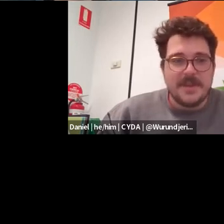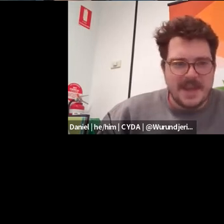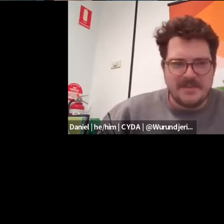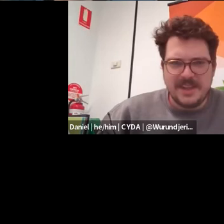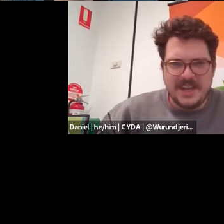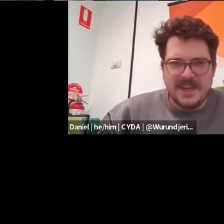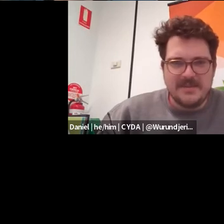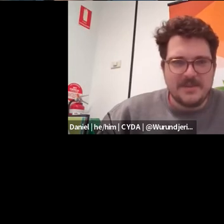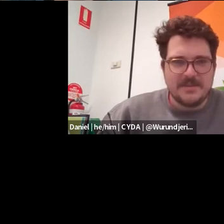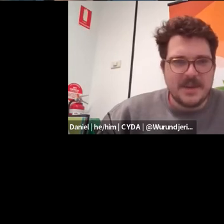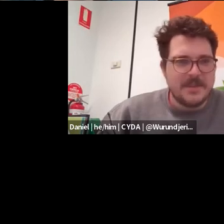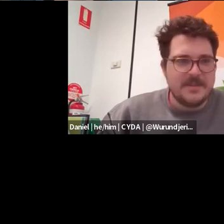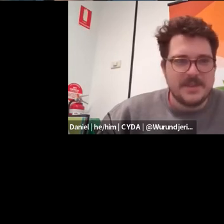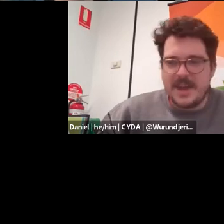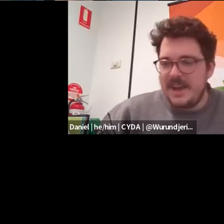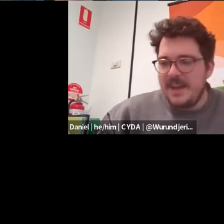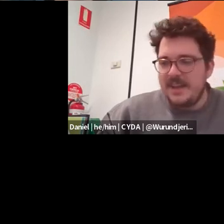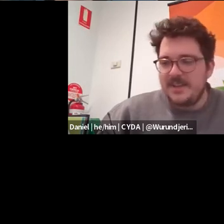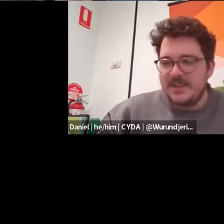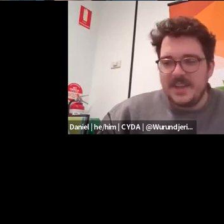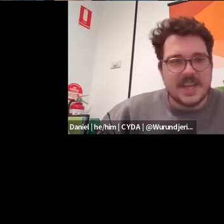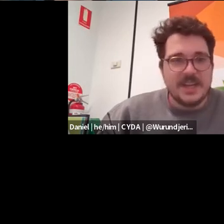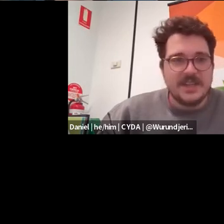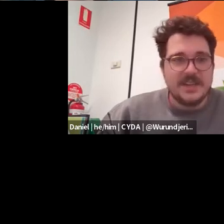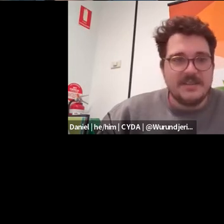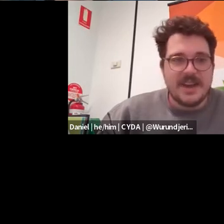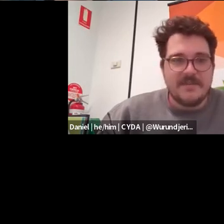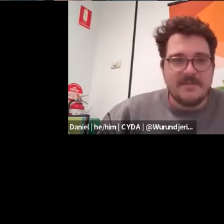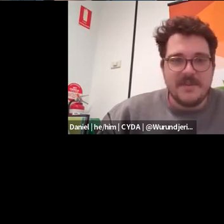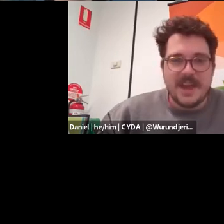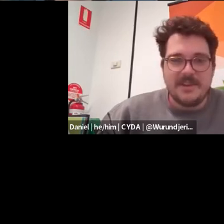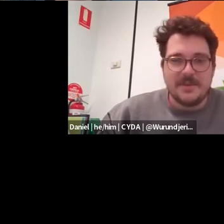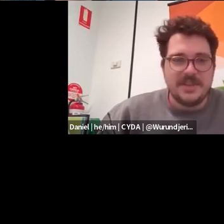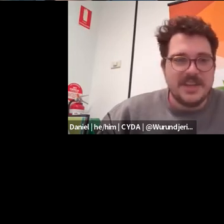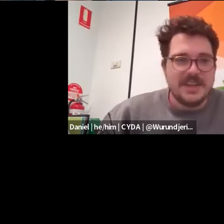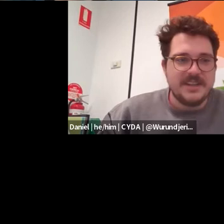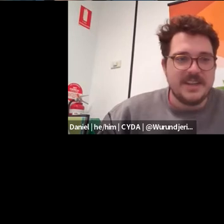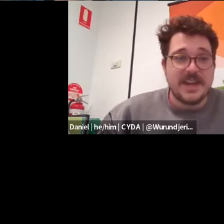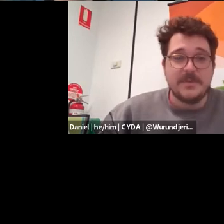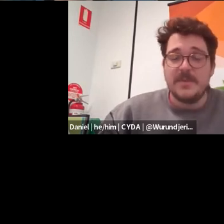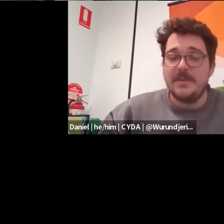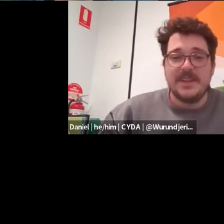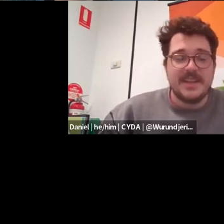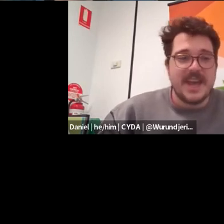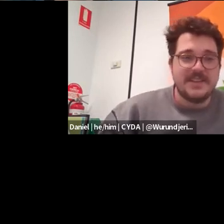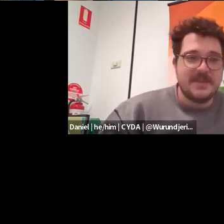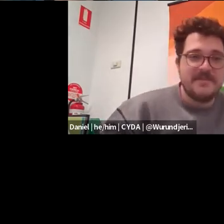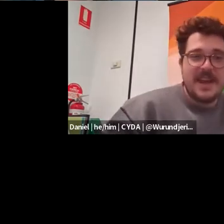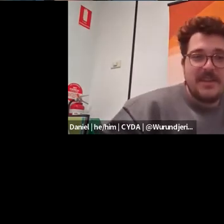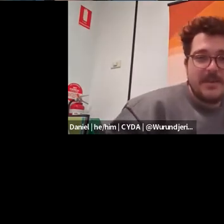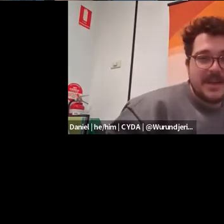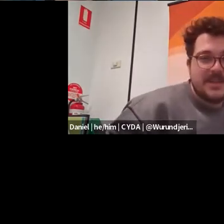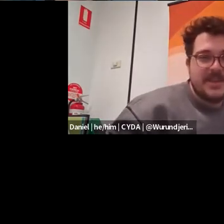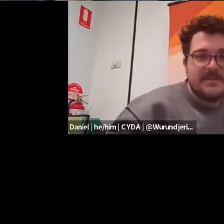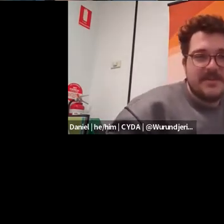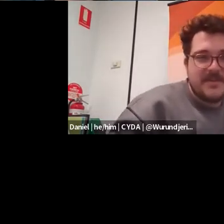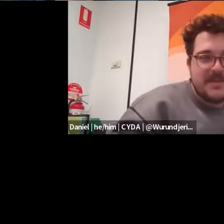But you really came to hear from some young peeps about inclusive education and have an opportunity to connect with people here today so I'll throw back to sue.